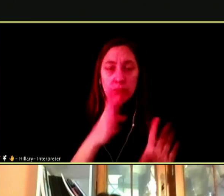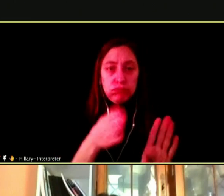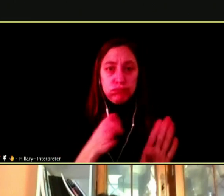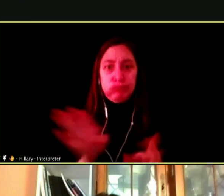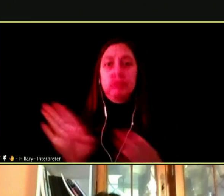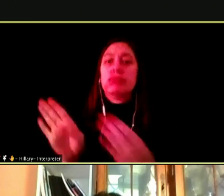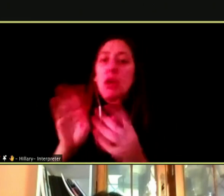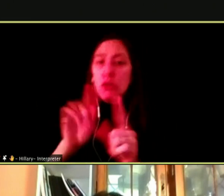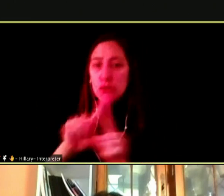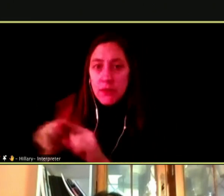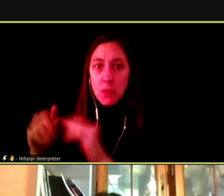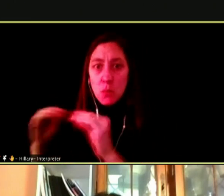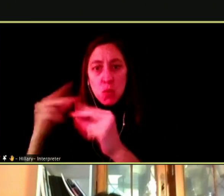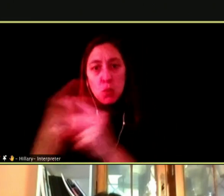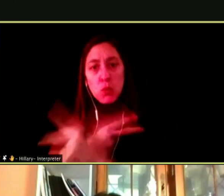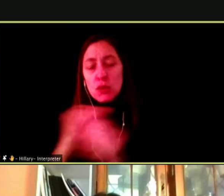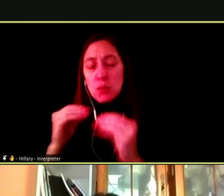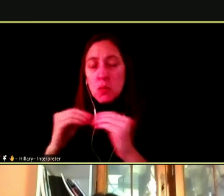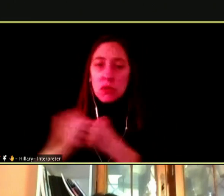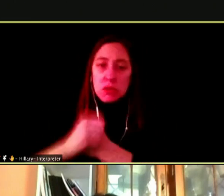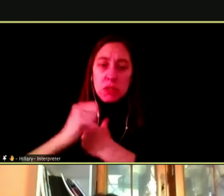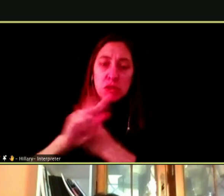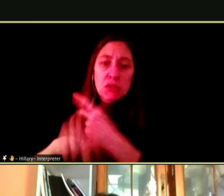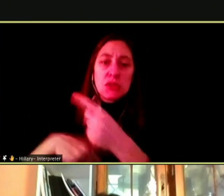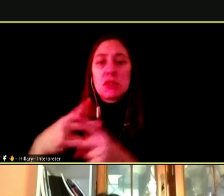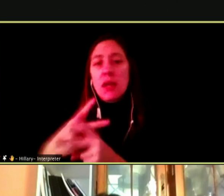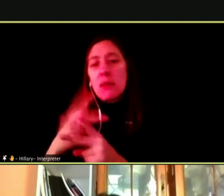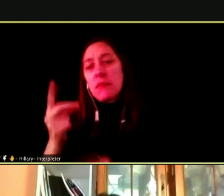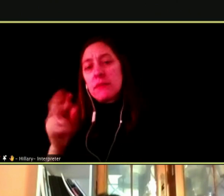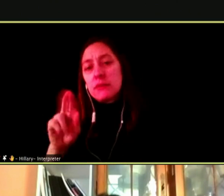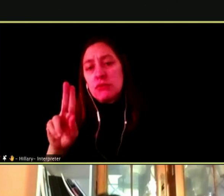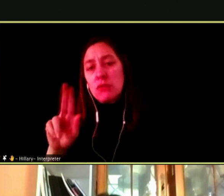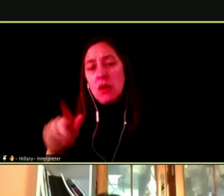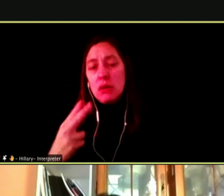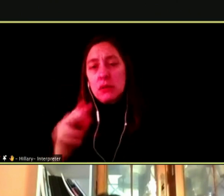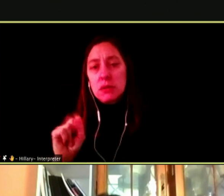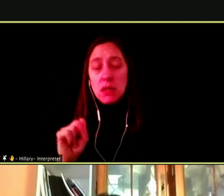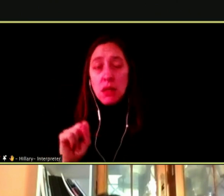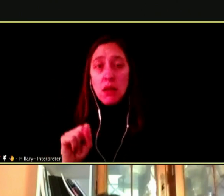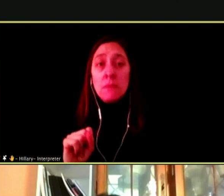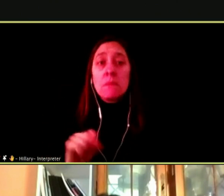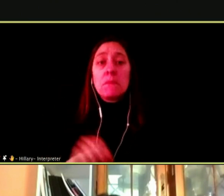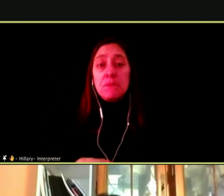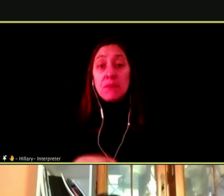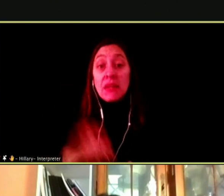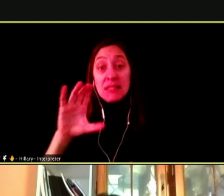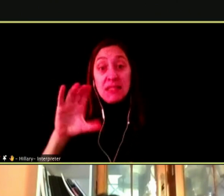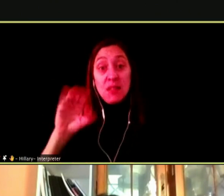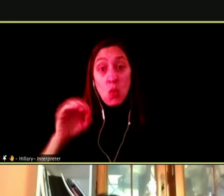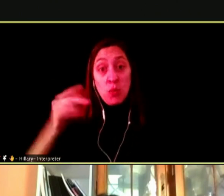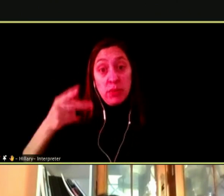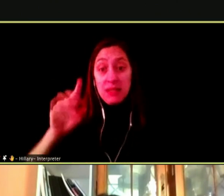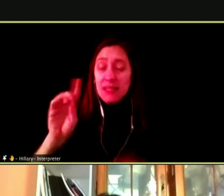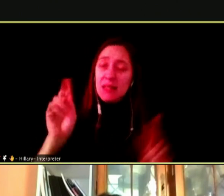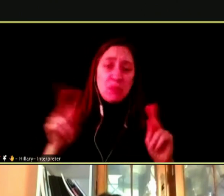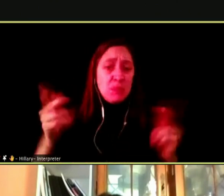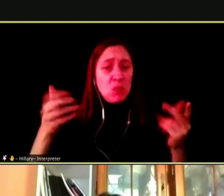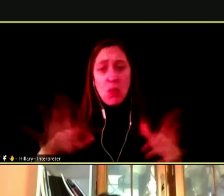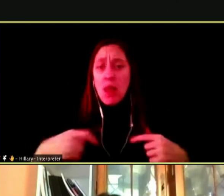TO NOT GO TO TELL YOU THE IMPACTS OF NICOTINE, NO ONE WANTS TO HAVE AN COPD OR LUNG CANCER.